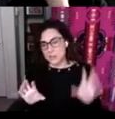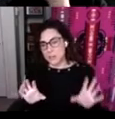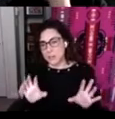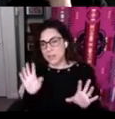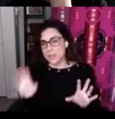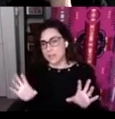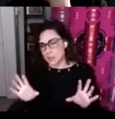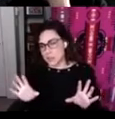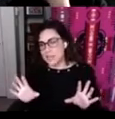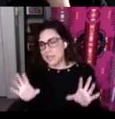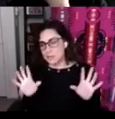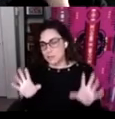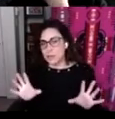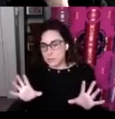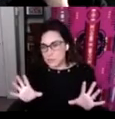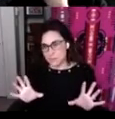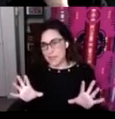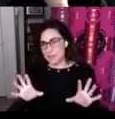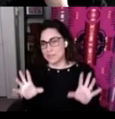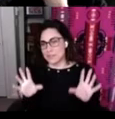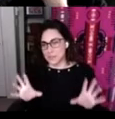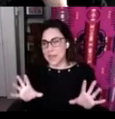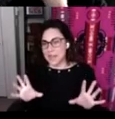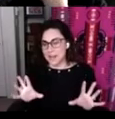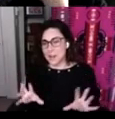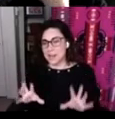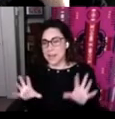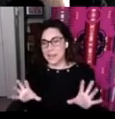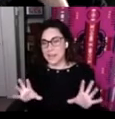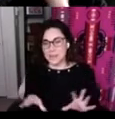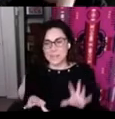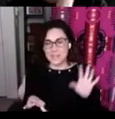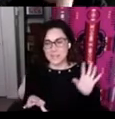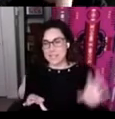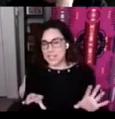purple and the green rooms of the house the way I think about it I think about these as the kitchen